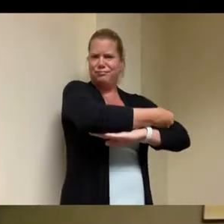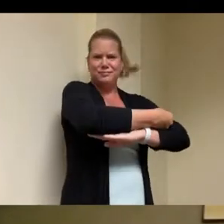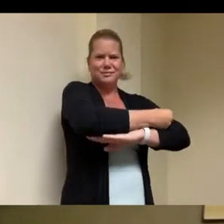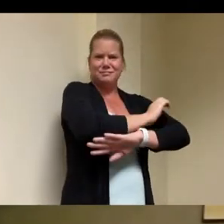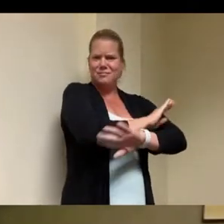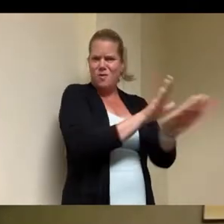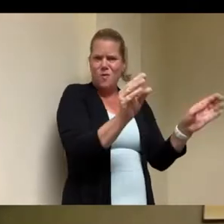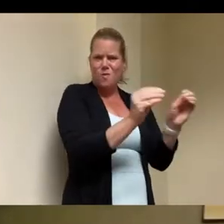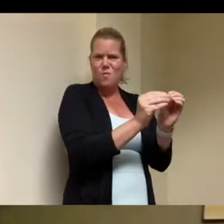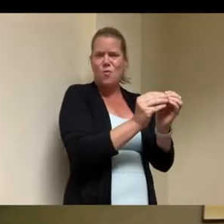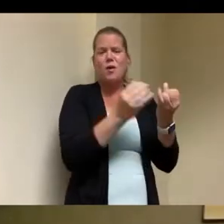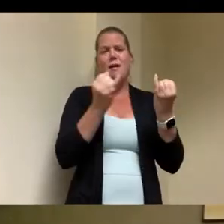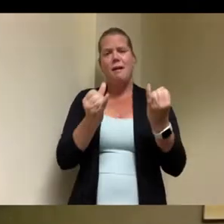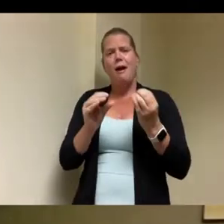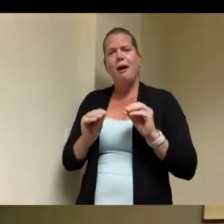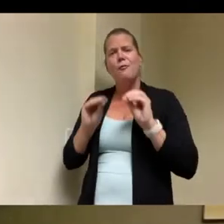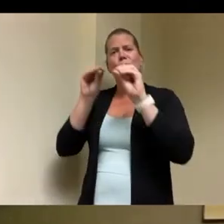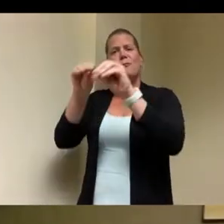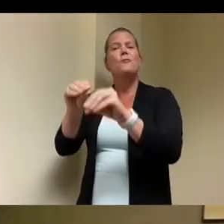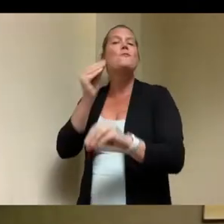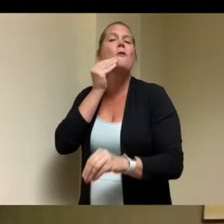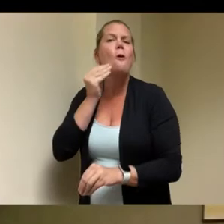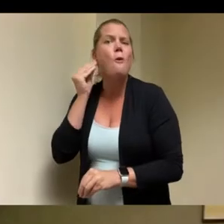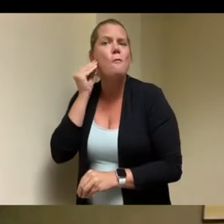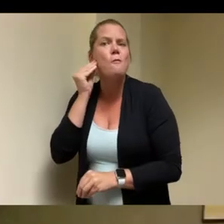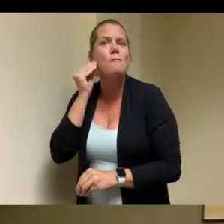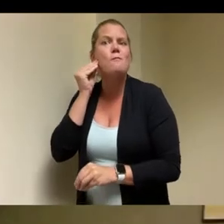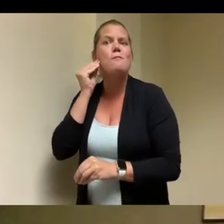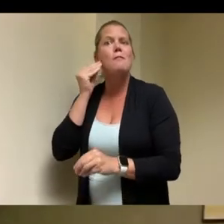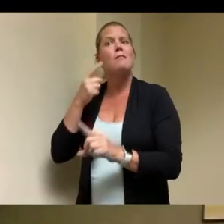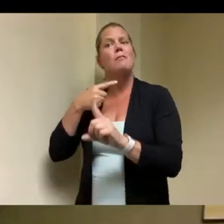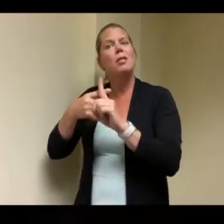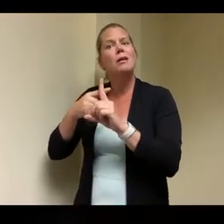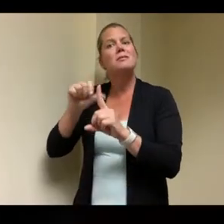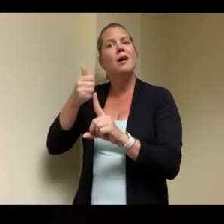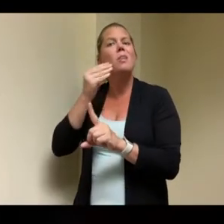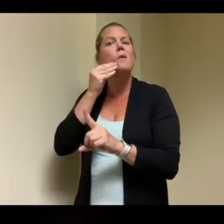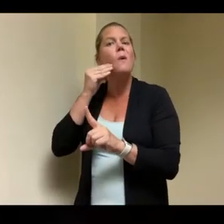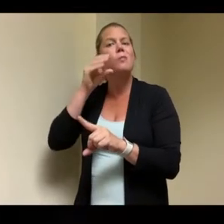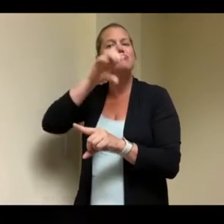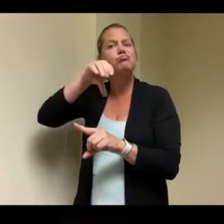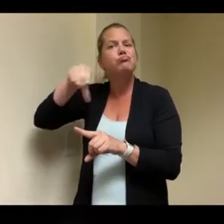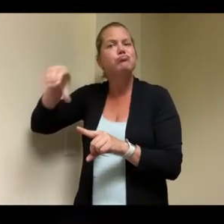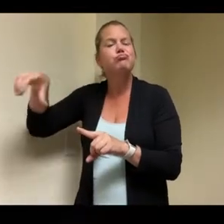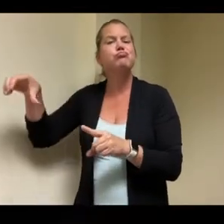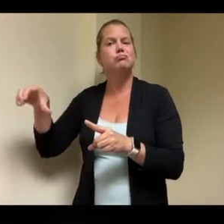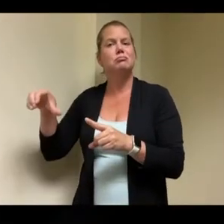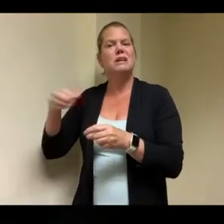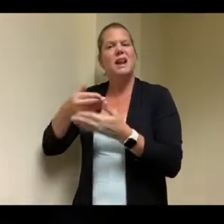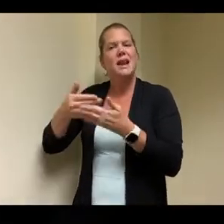important is that critical critical because you know we